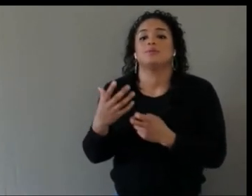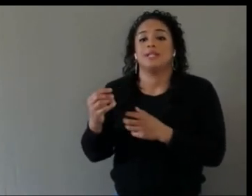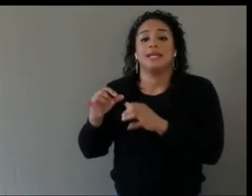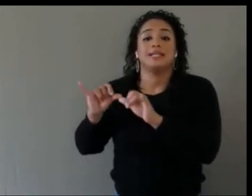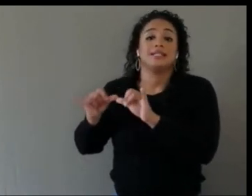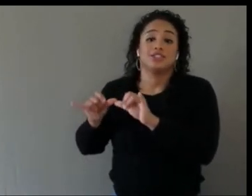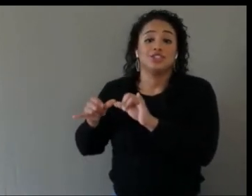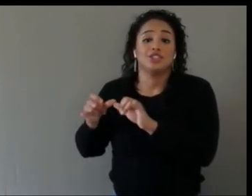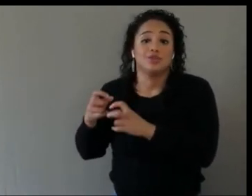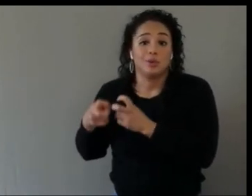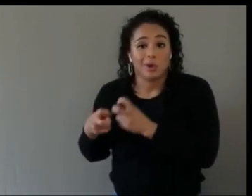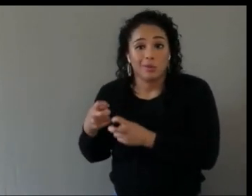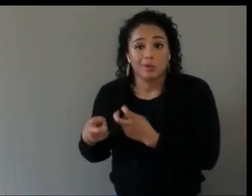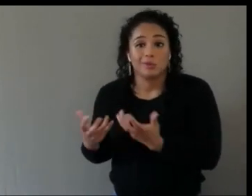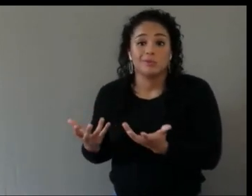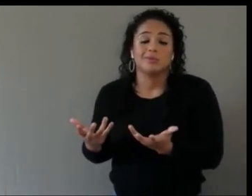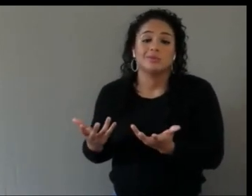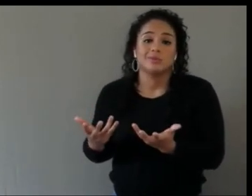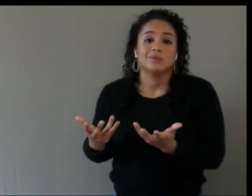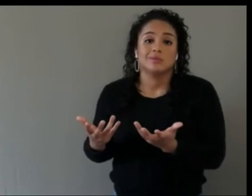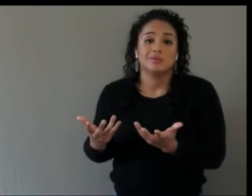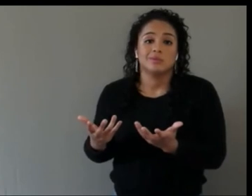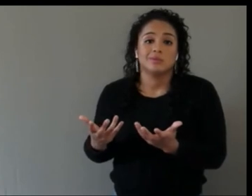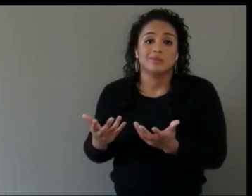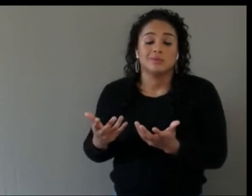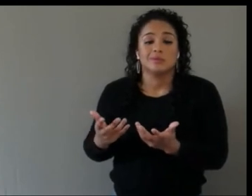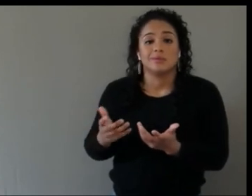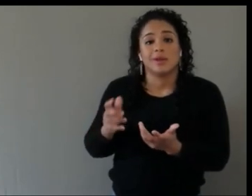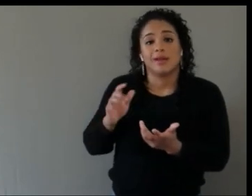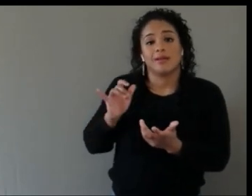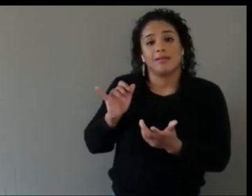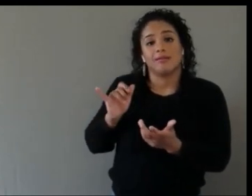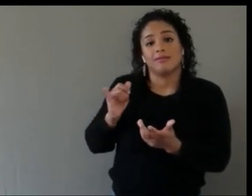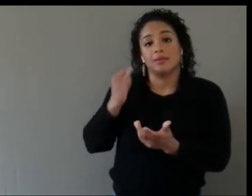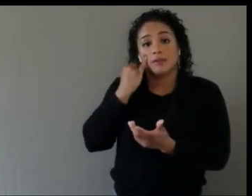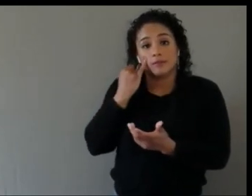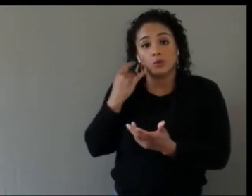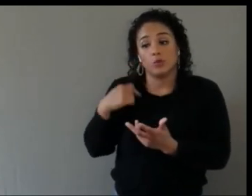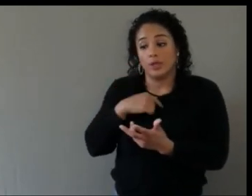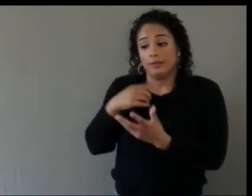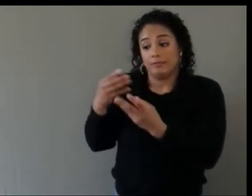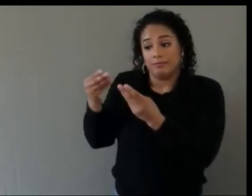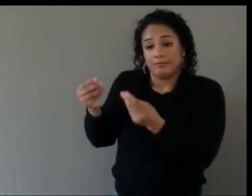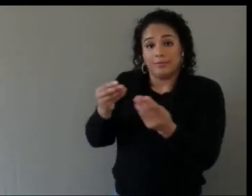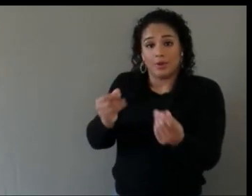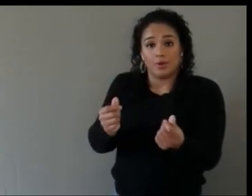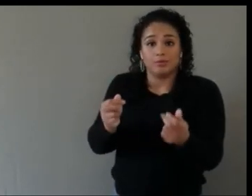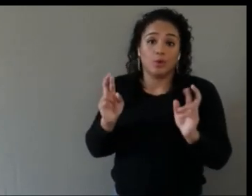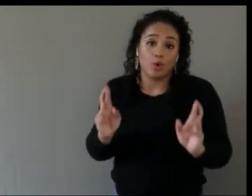and building these things will hopefully come sooner than later.